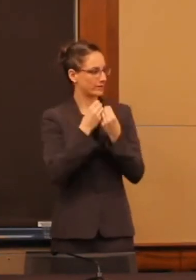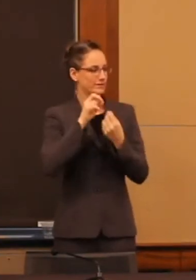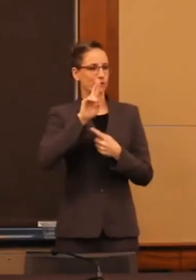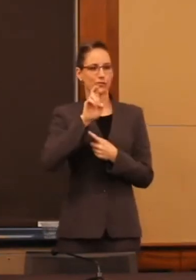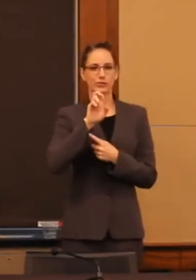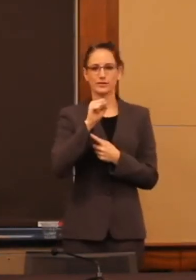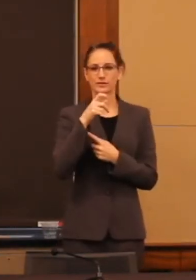does.